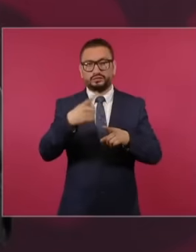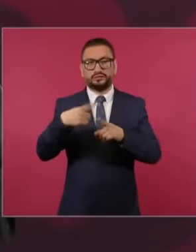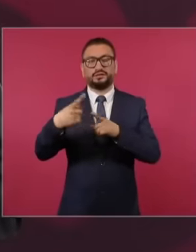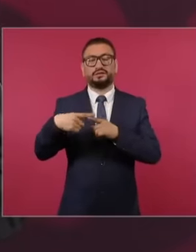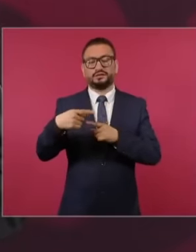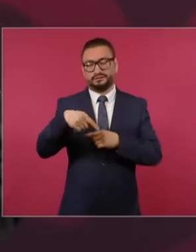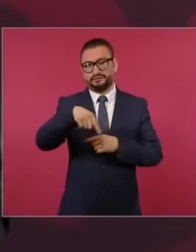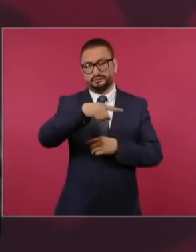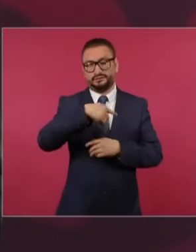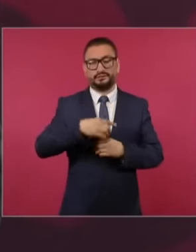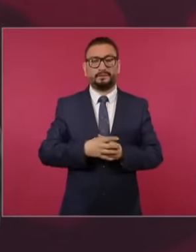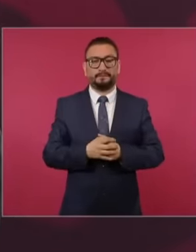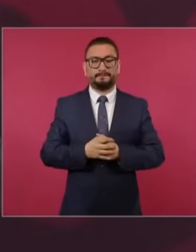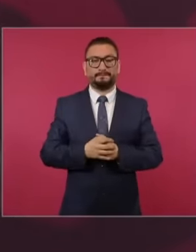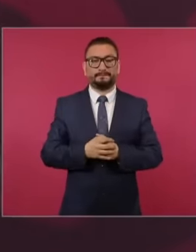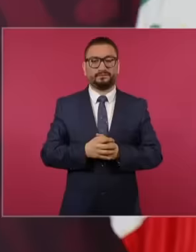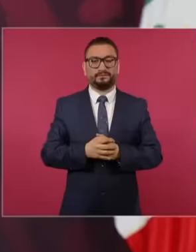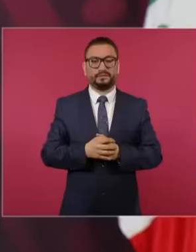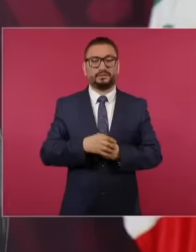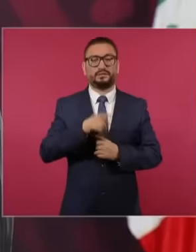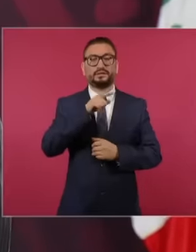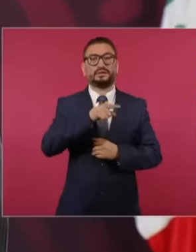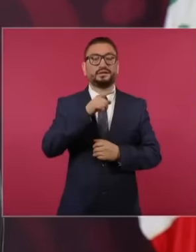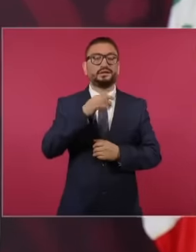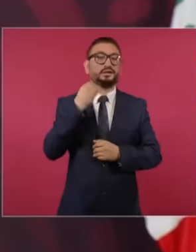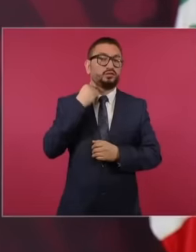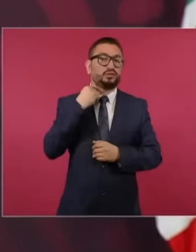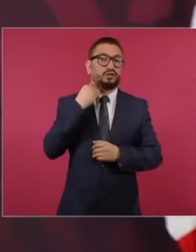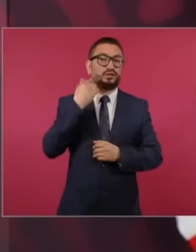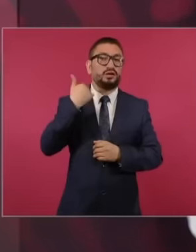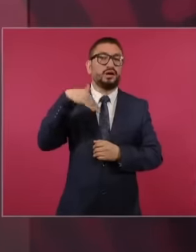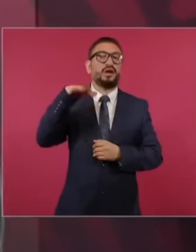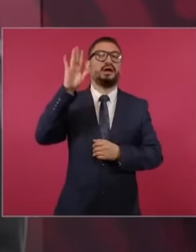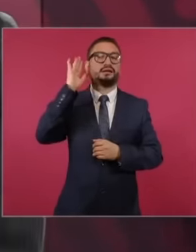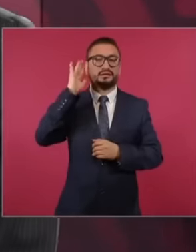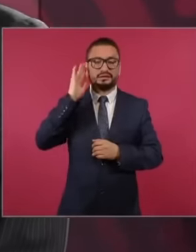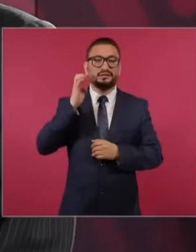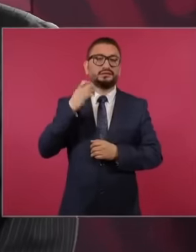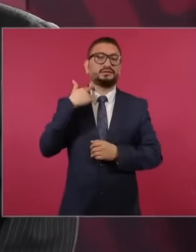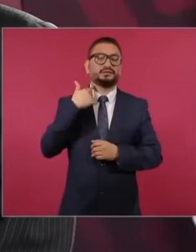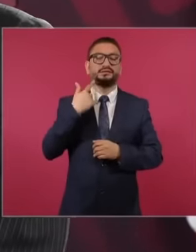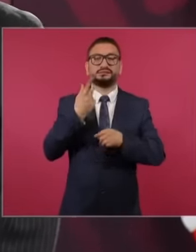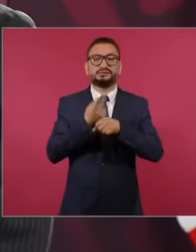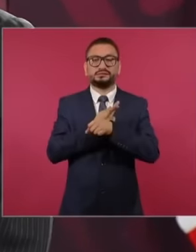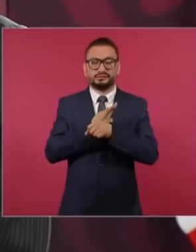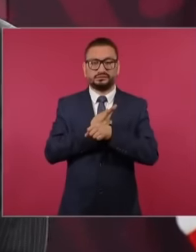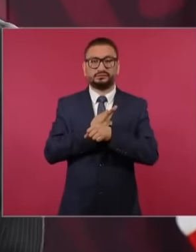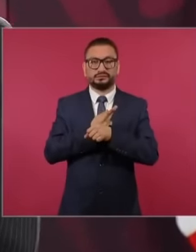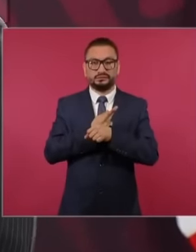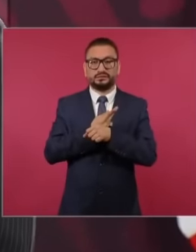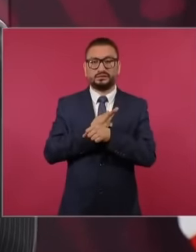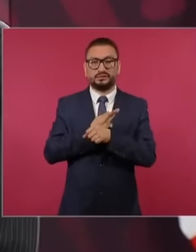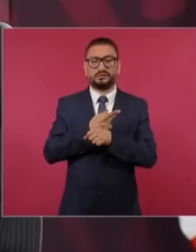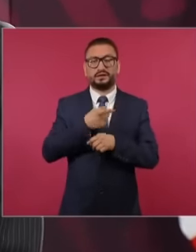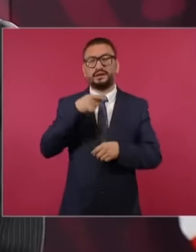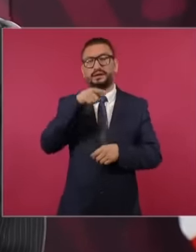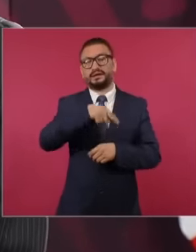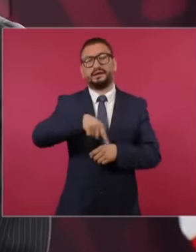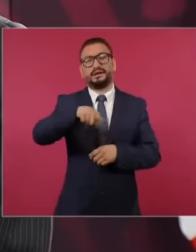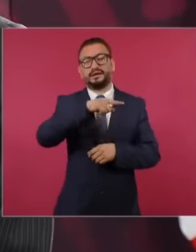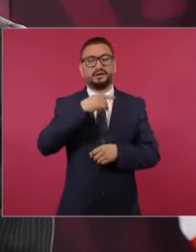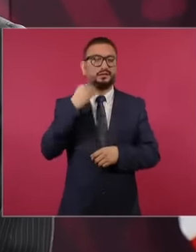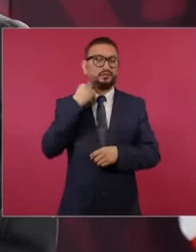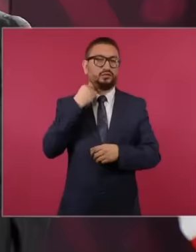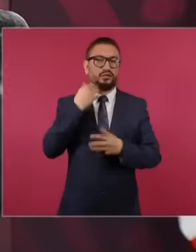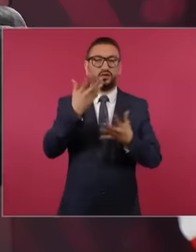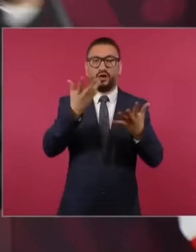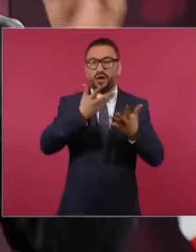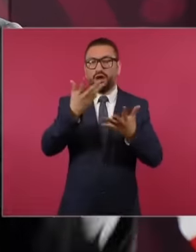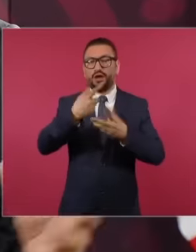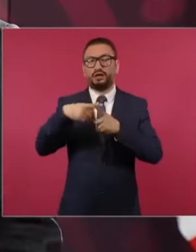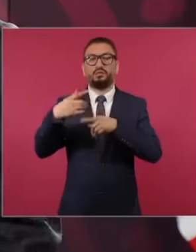law firms that before. Those lawyers were the stars because they had a lot of influence